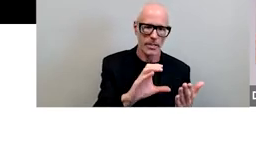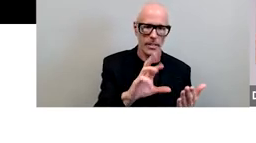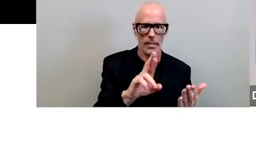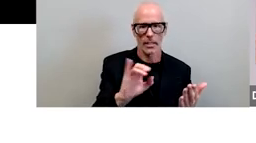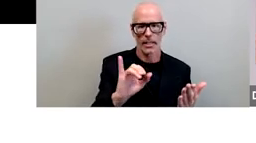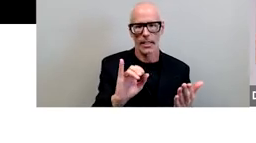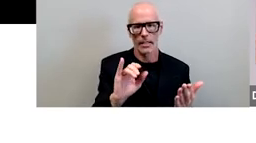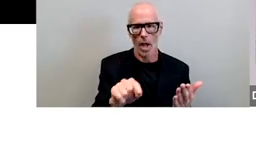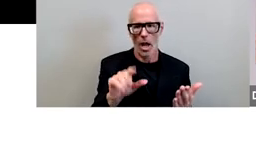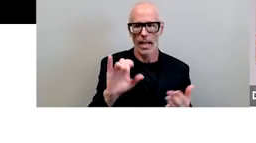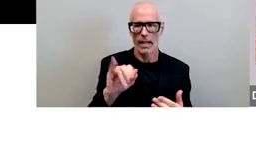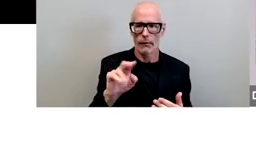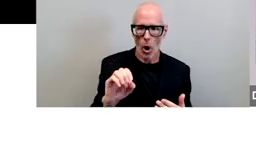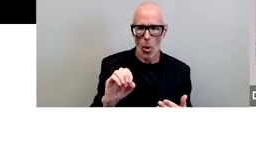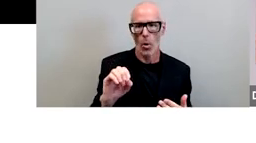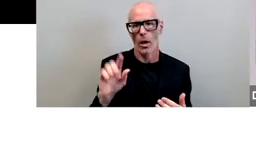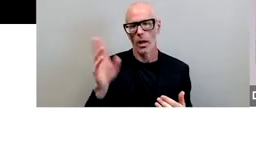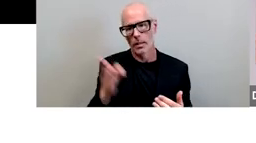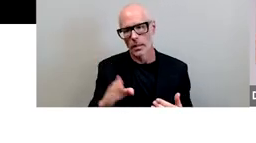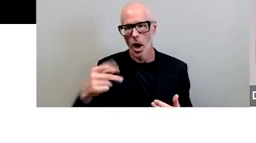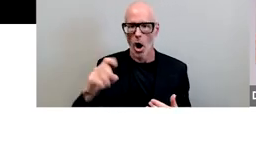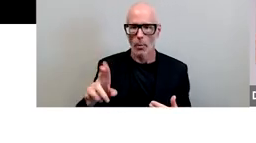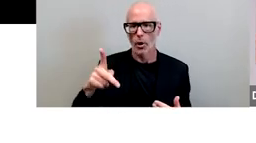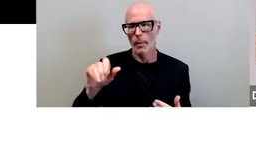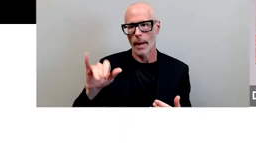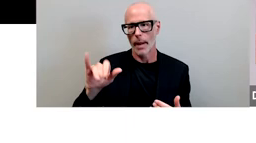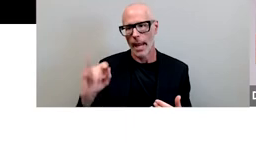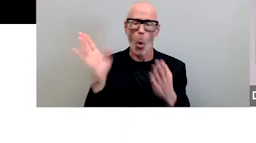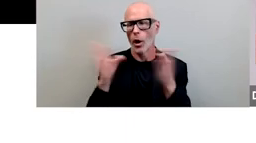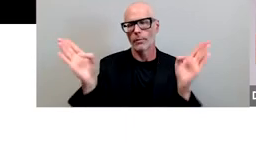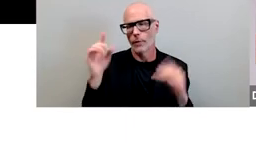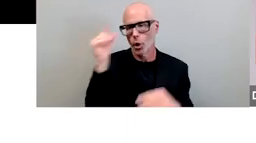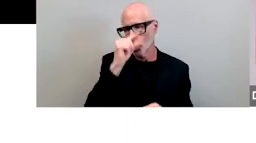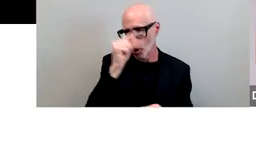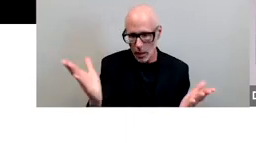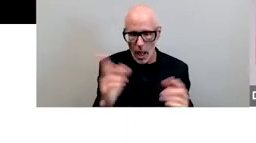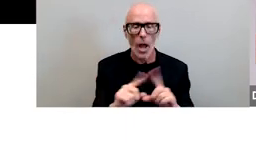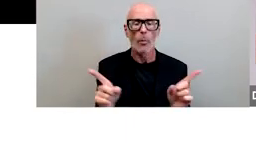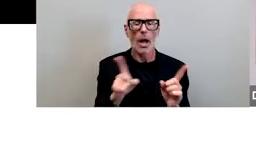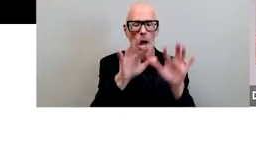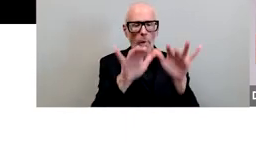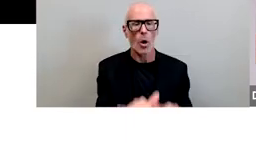to it nor racism you can find it by his title it's open access but it is a piece that i wrote in 2015